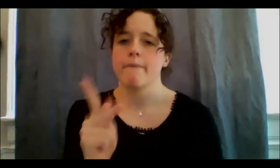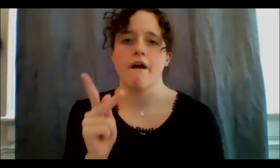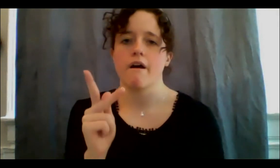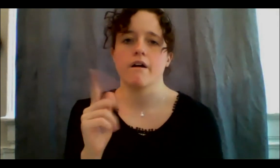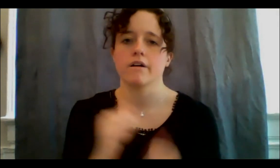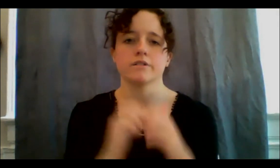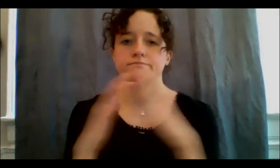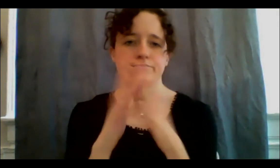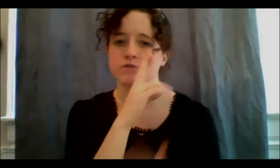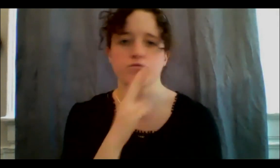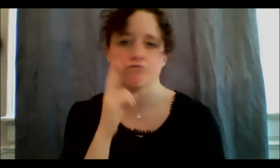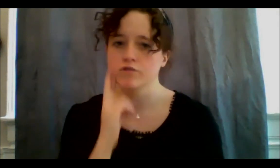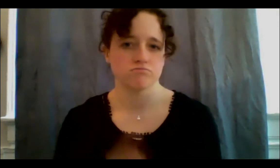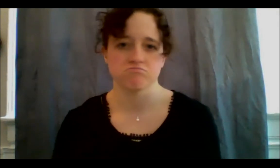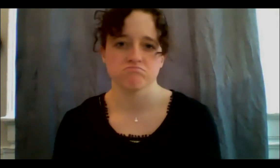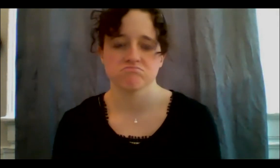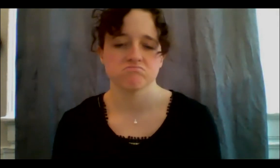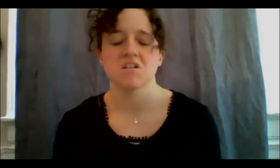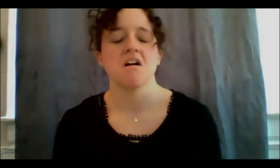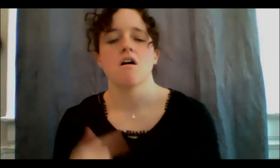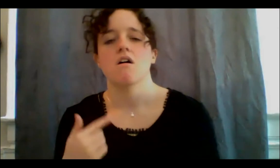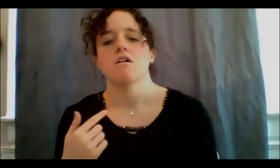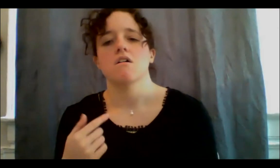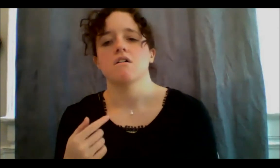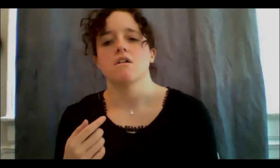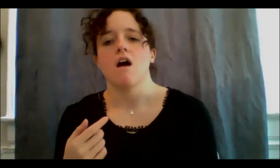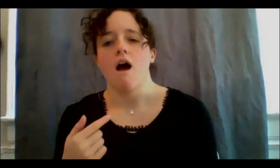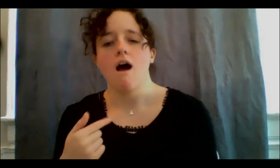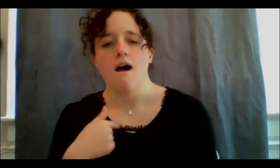social enterprise anyways, which was the Marketeria which is an Indigenous food